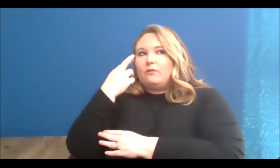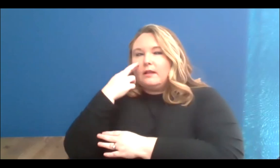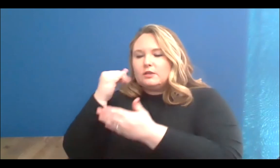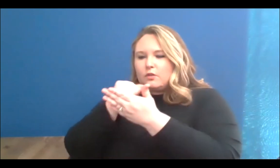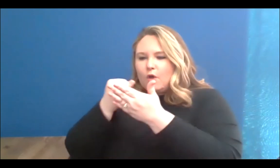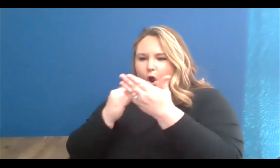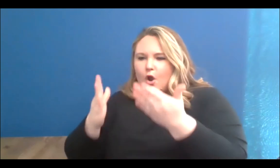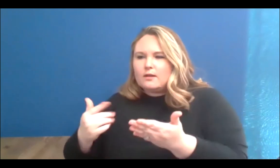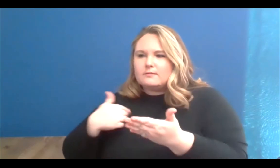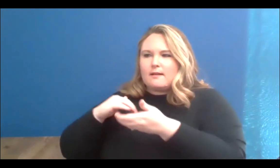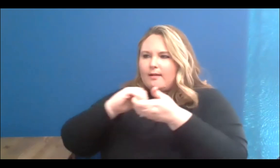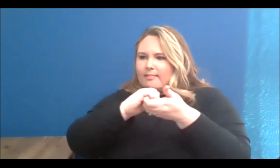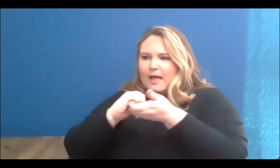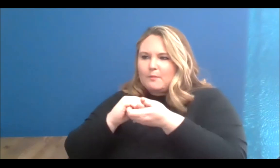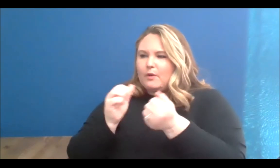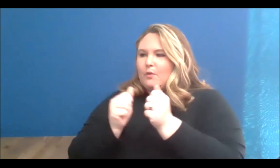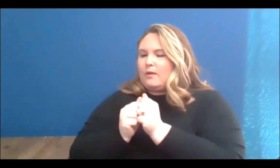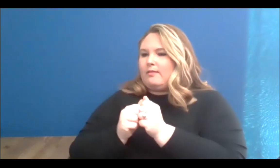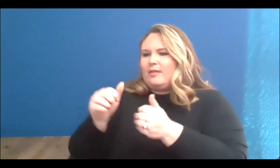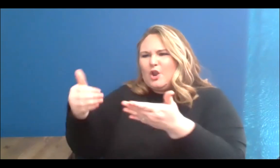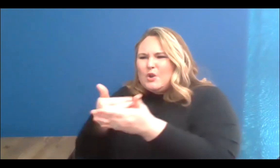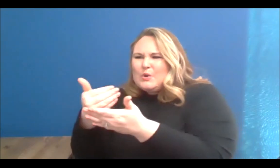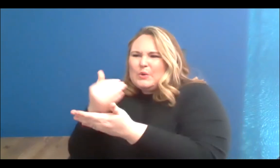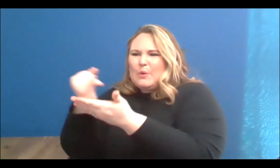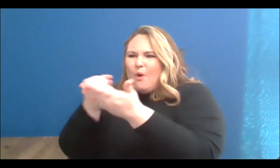were emerging, who didn't really have the opportunities, were women of